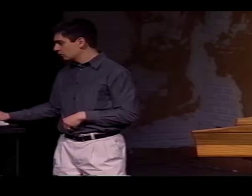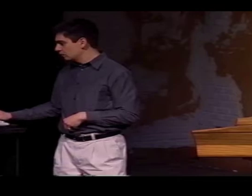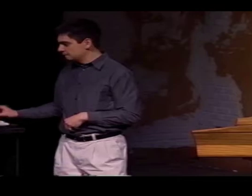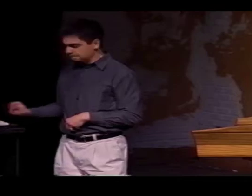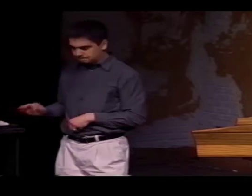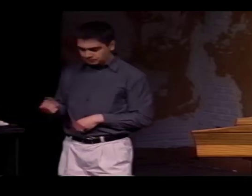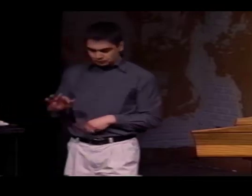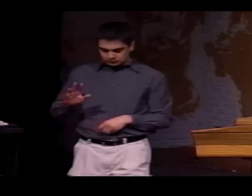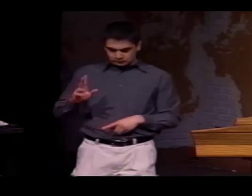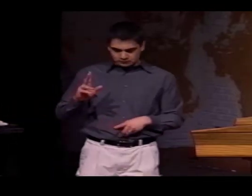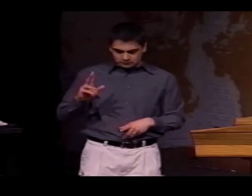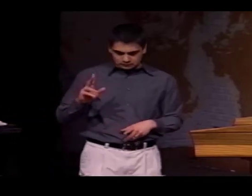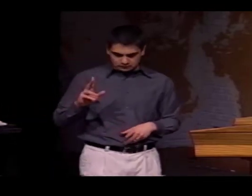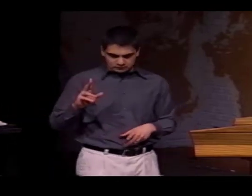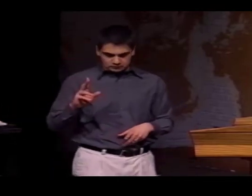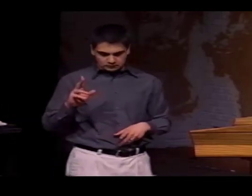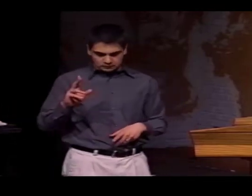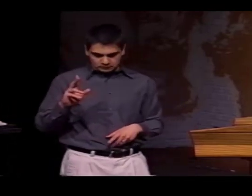THAT WOULD INTERFERE.